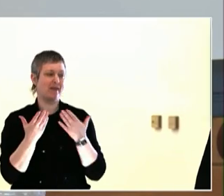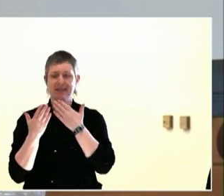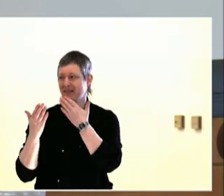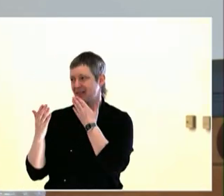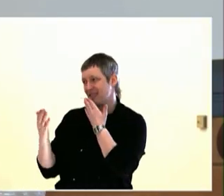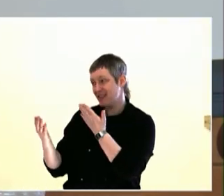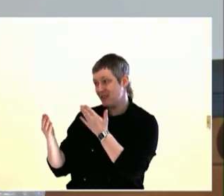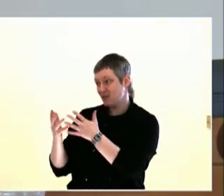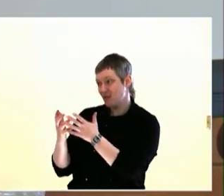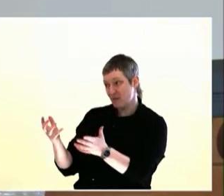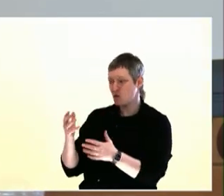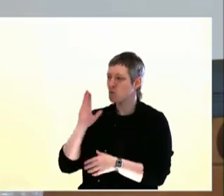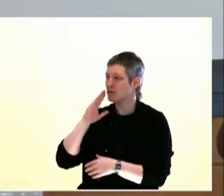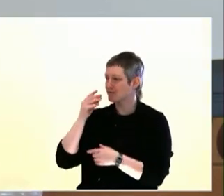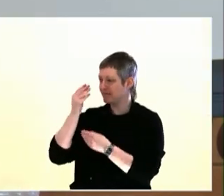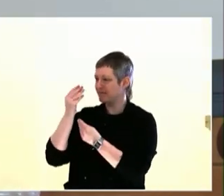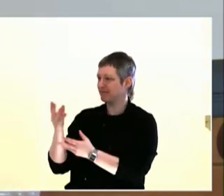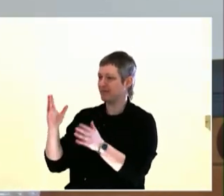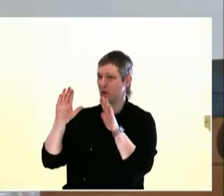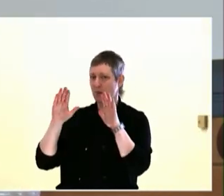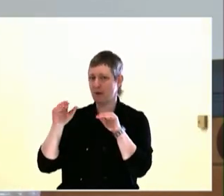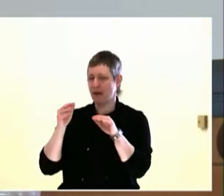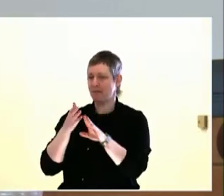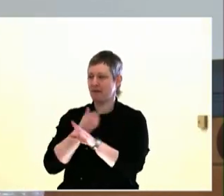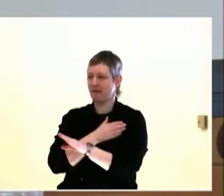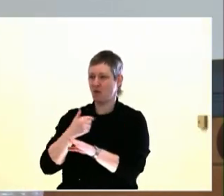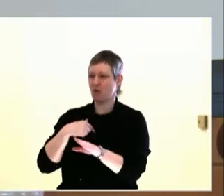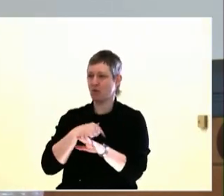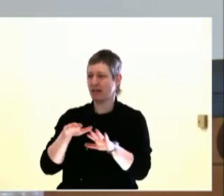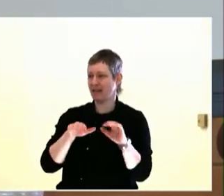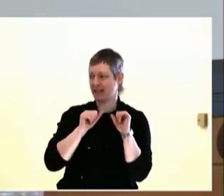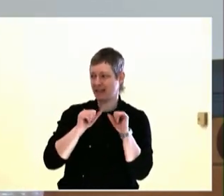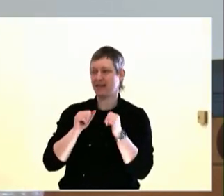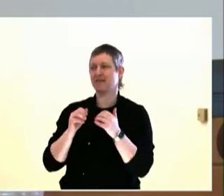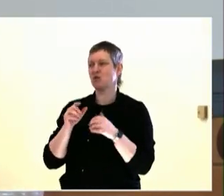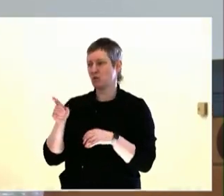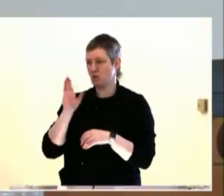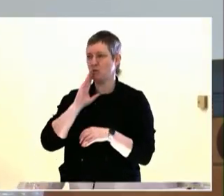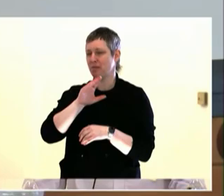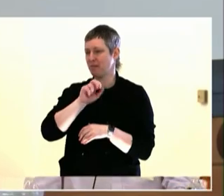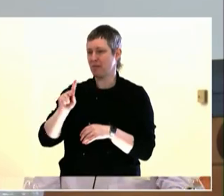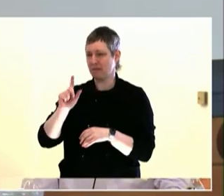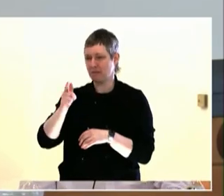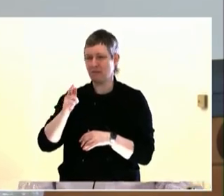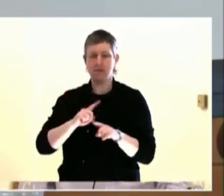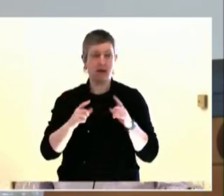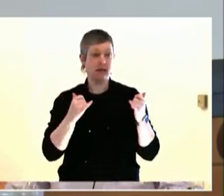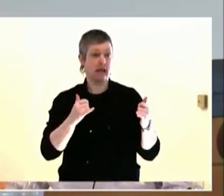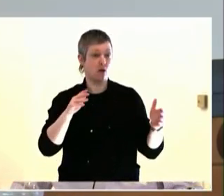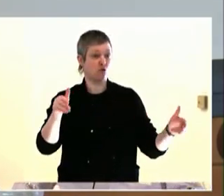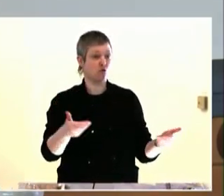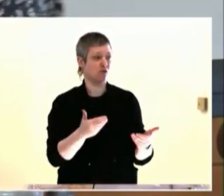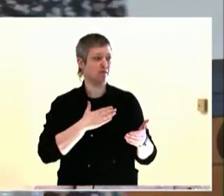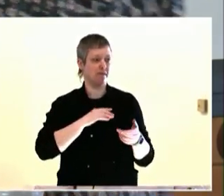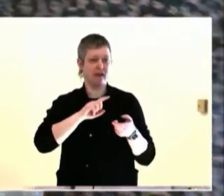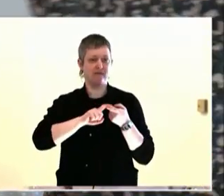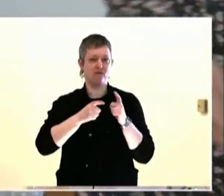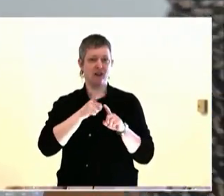what they need and then provide that. That's an excellent